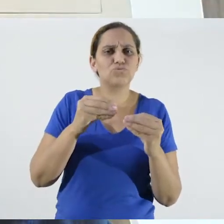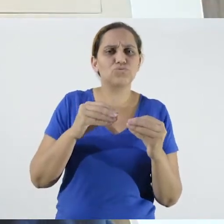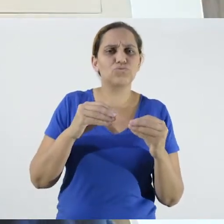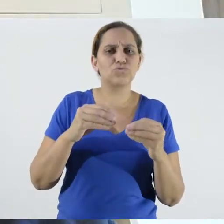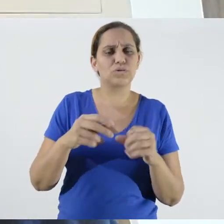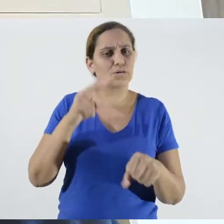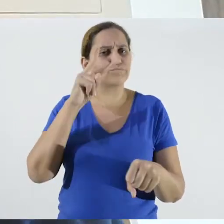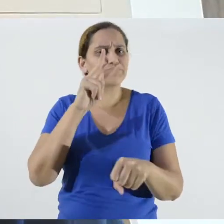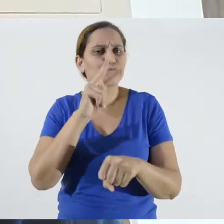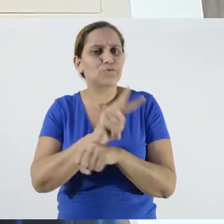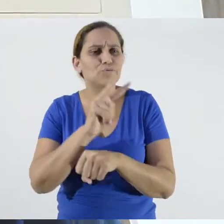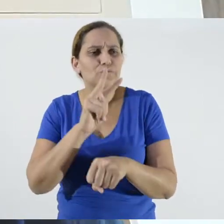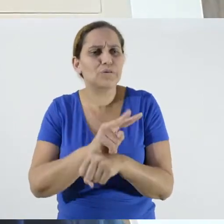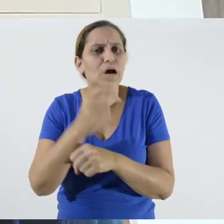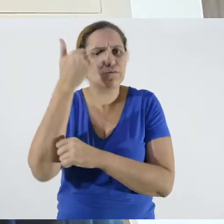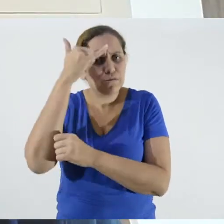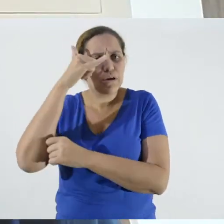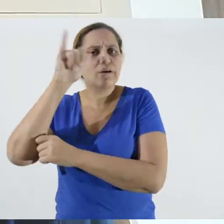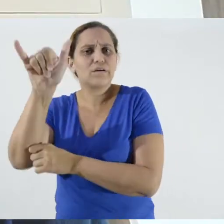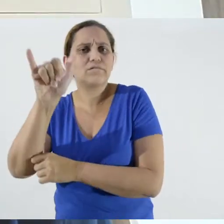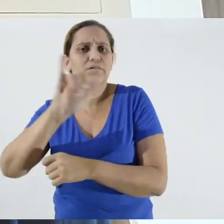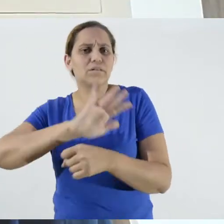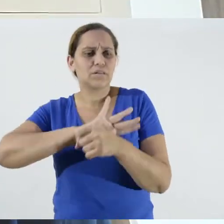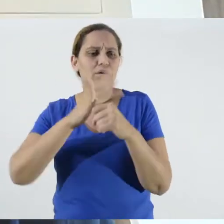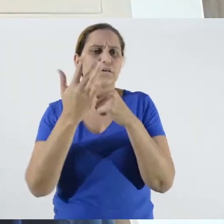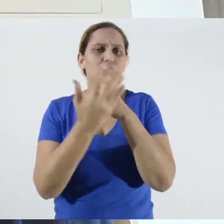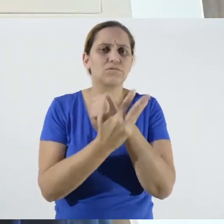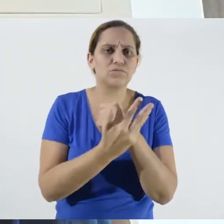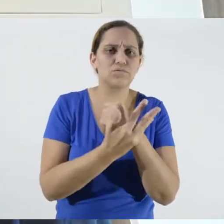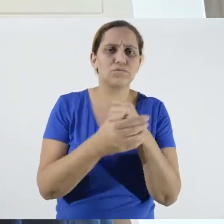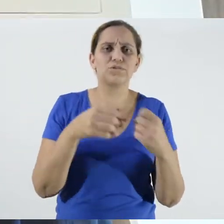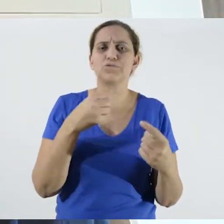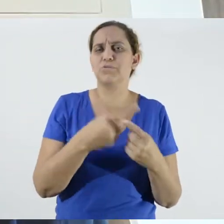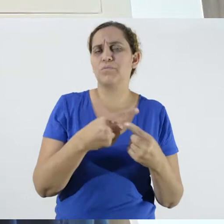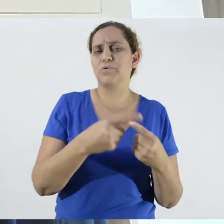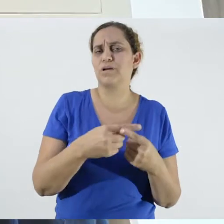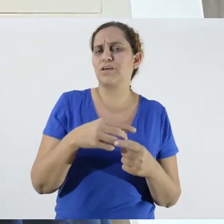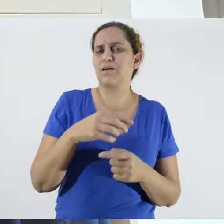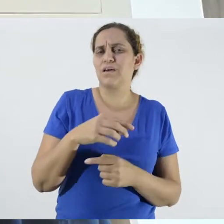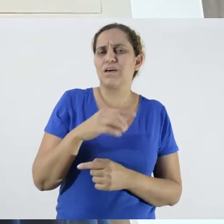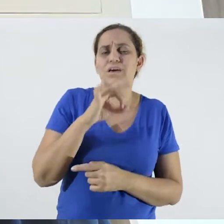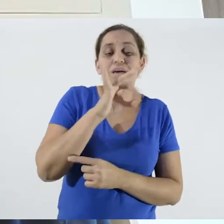Covid and take this to the person's routine, because each one has their routine, each